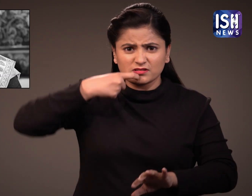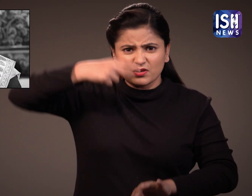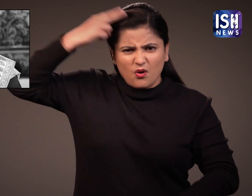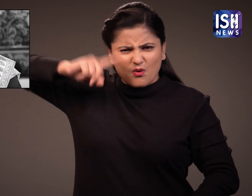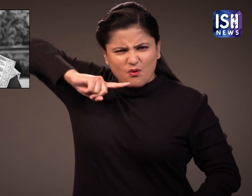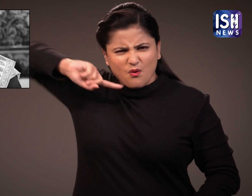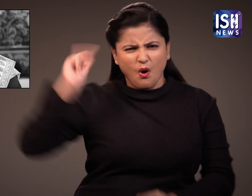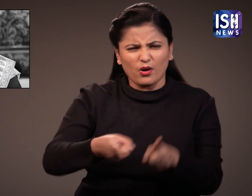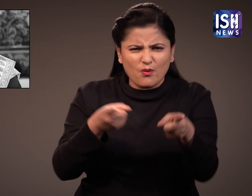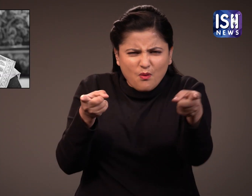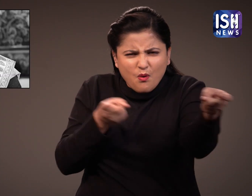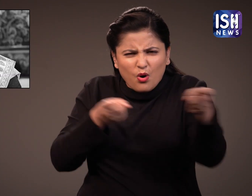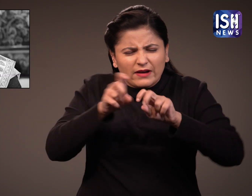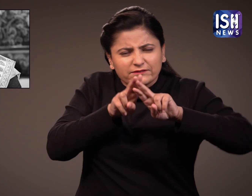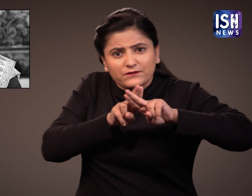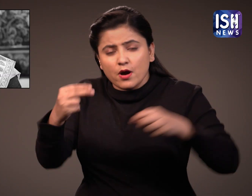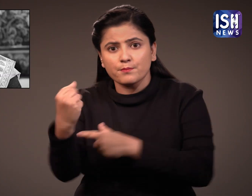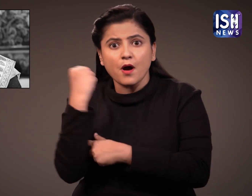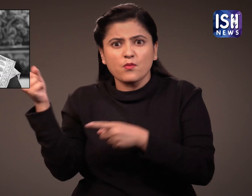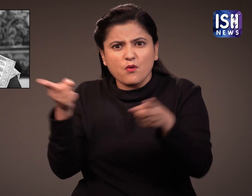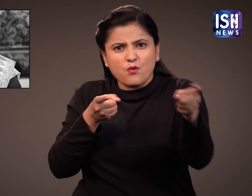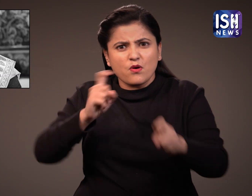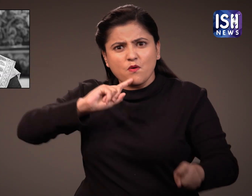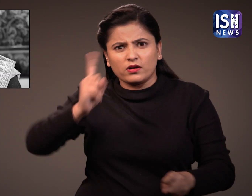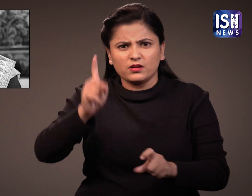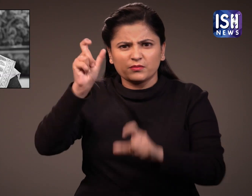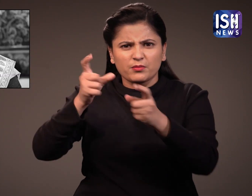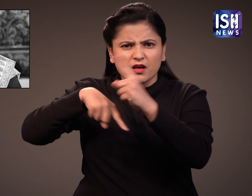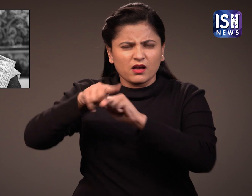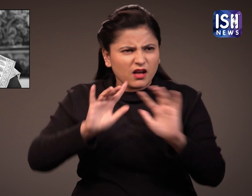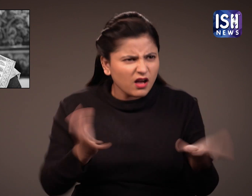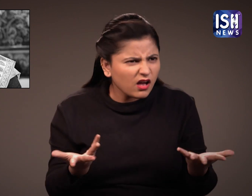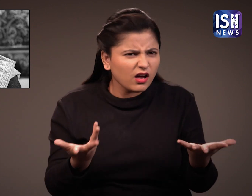Indira Gandhi completely controled the country.